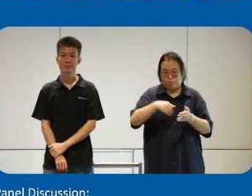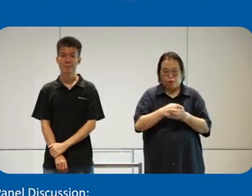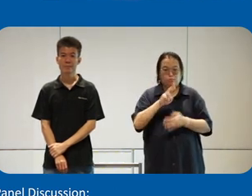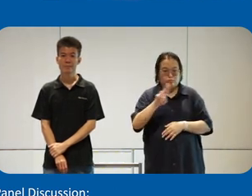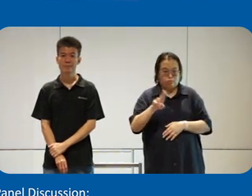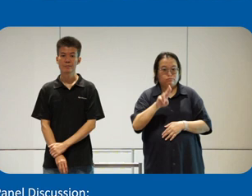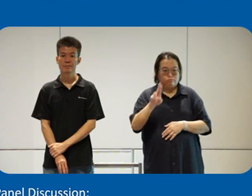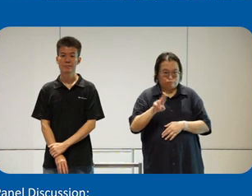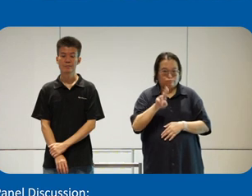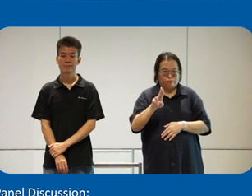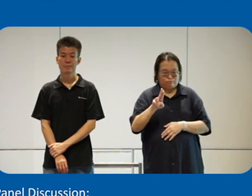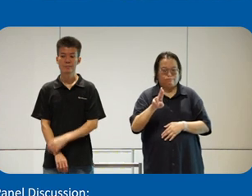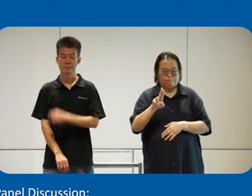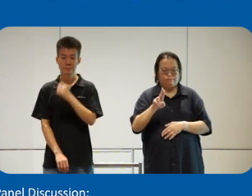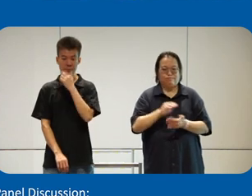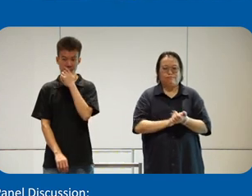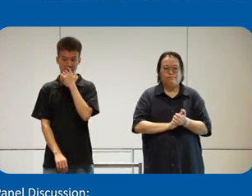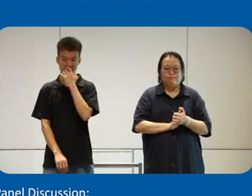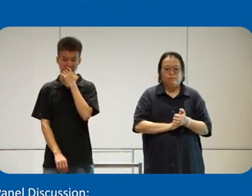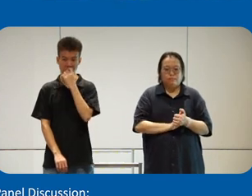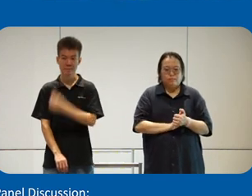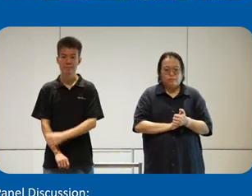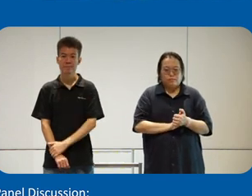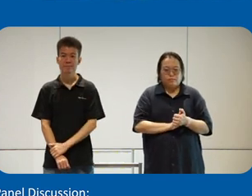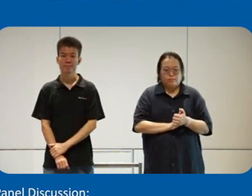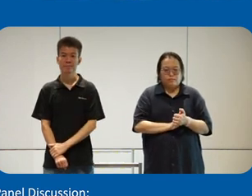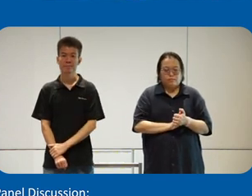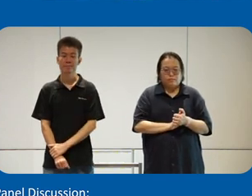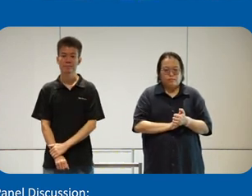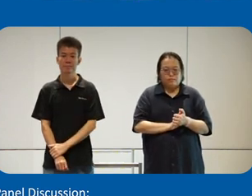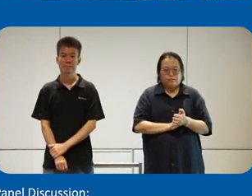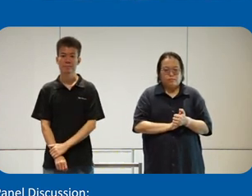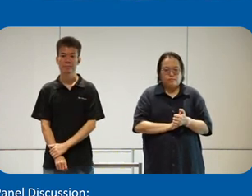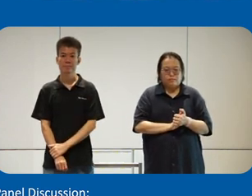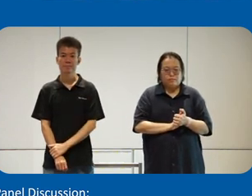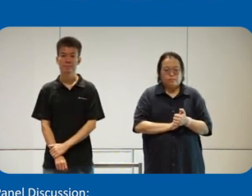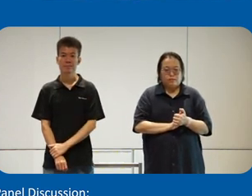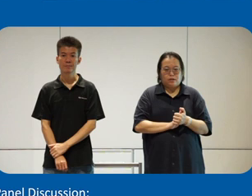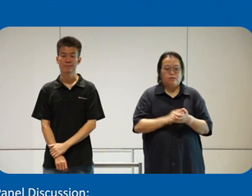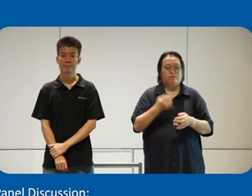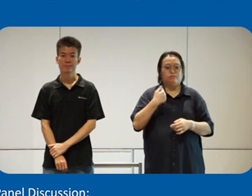to highlight a few pieces there I want to bring it to you with the humility that um we are learning